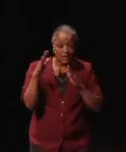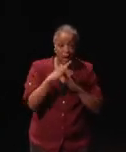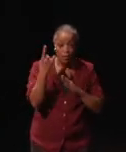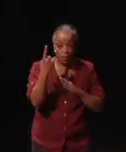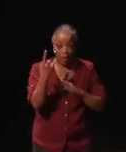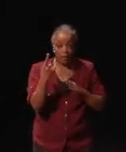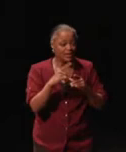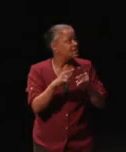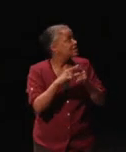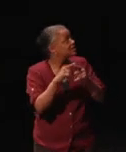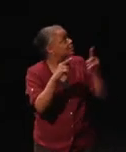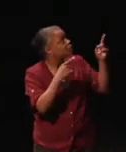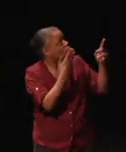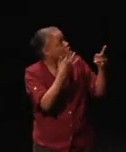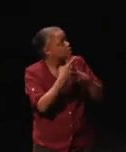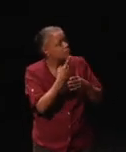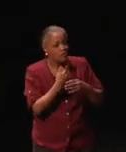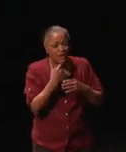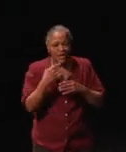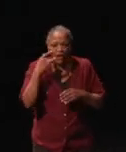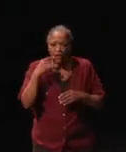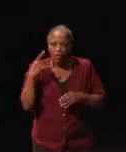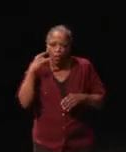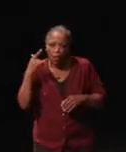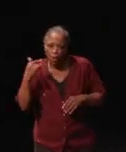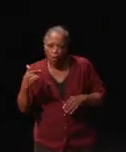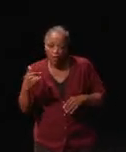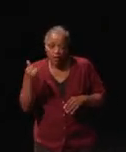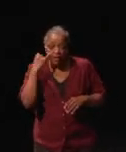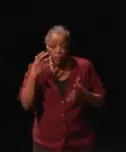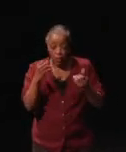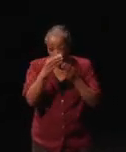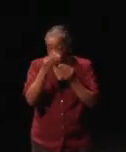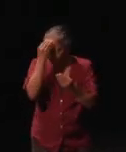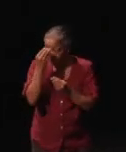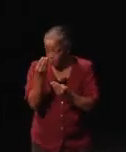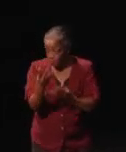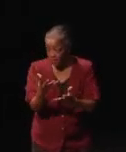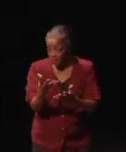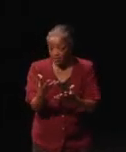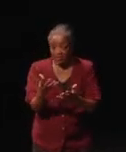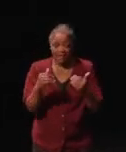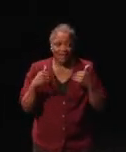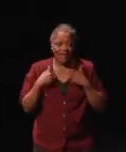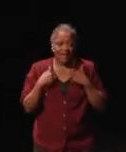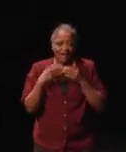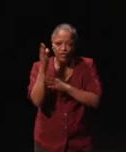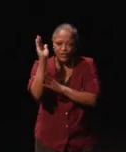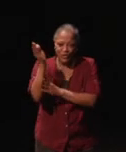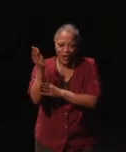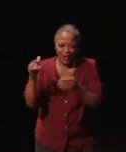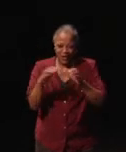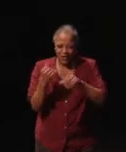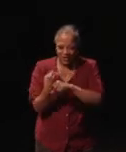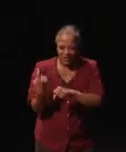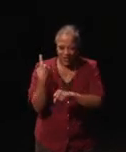different shades of red and gold. If you want more information on this, I have a talk that I did last year at